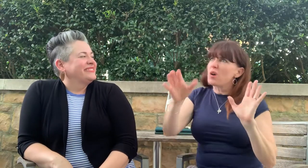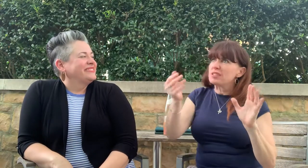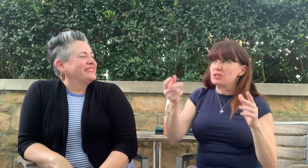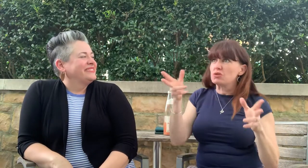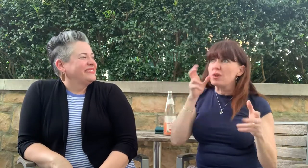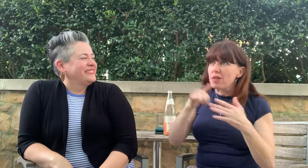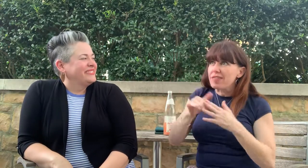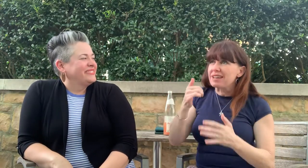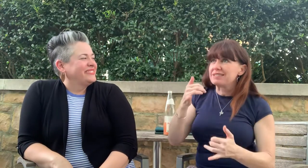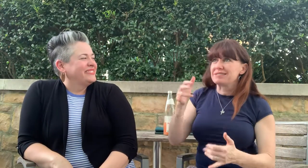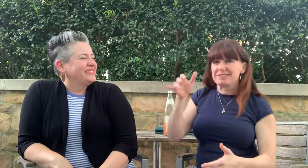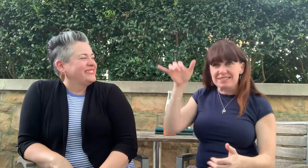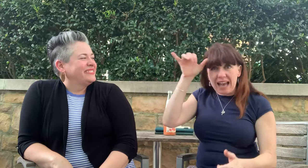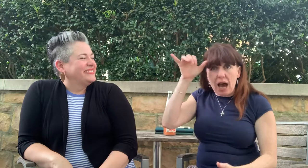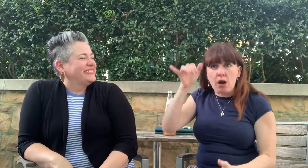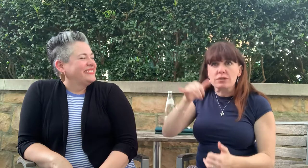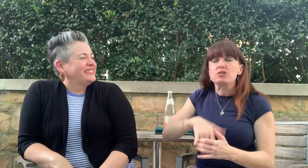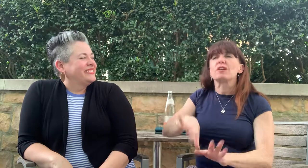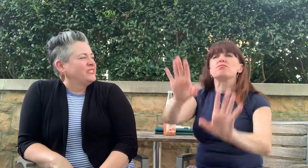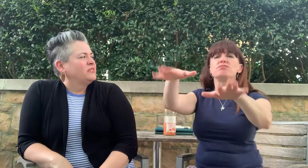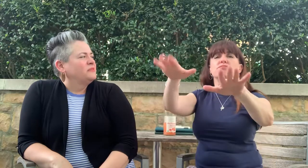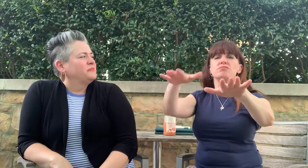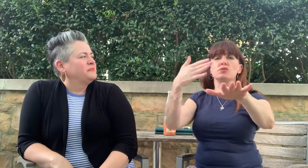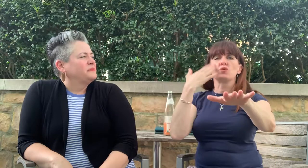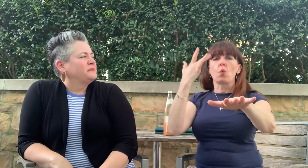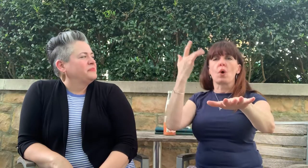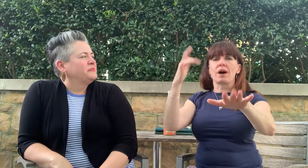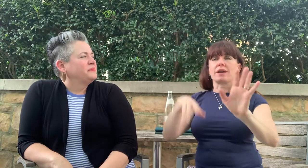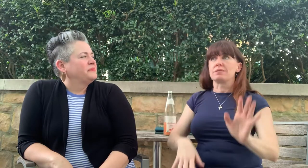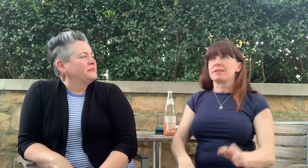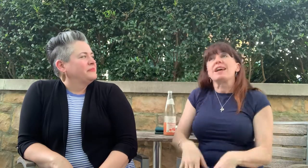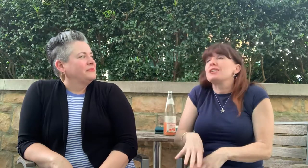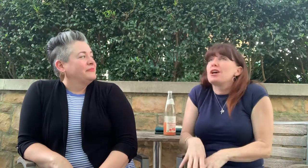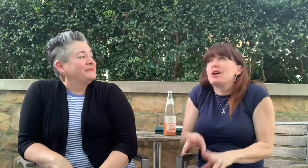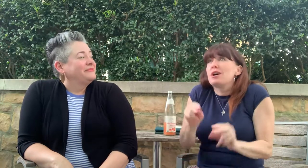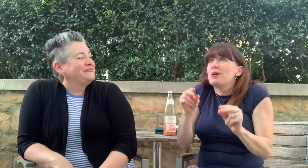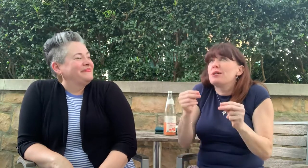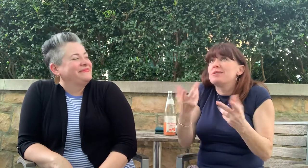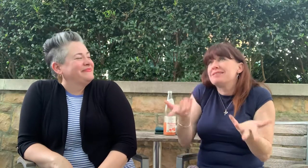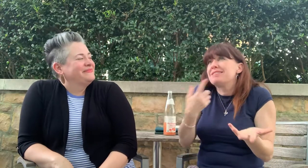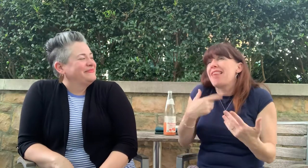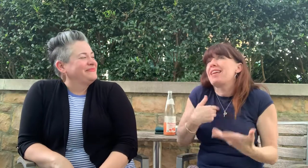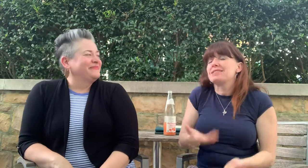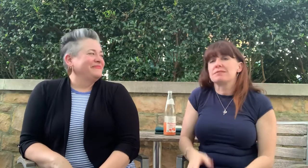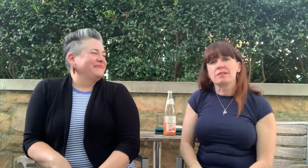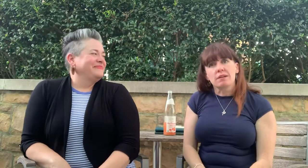everything. We asked, "Did you hear the cows?" The lady asked, "Do you know why the mooed all night?"